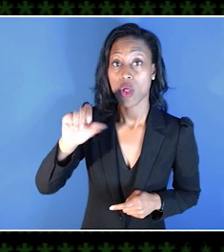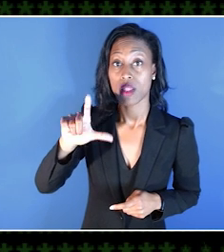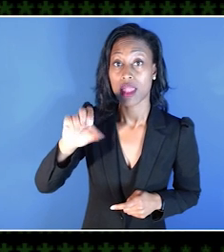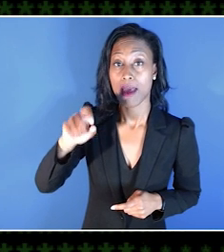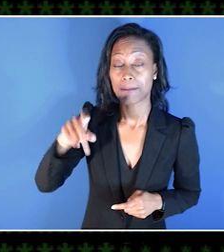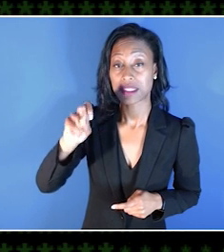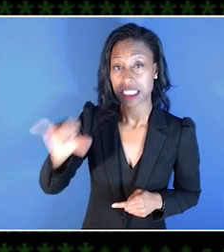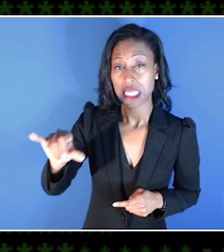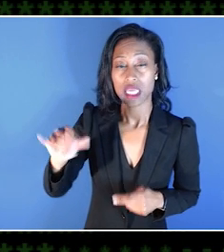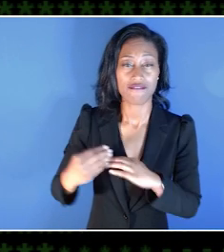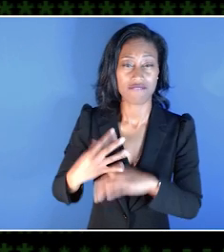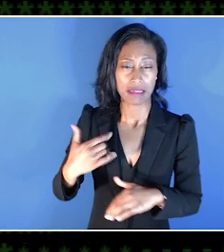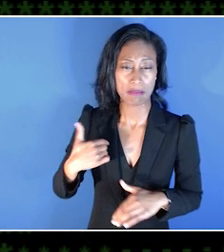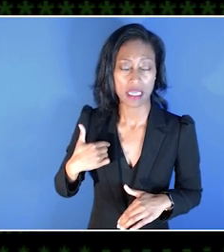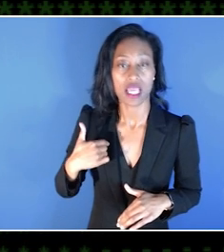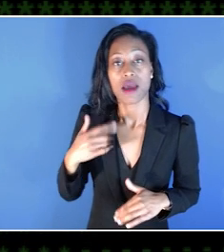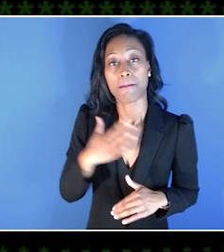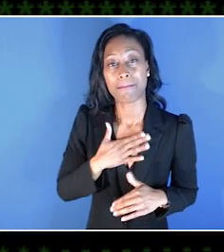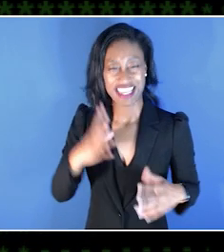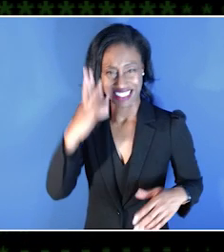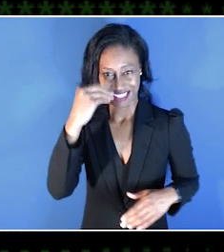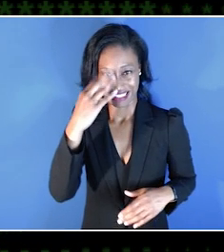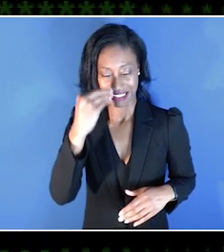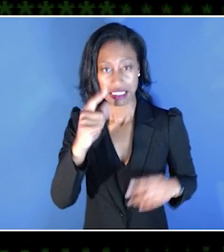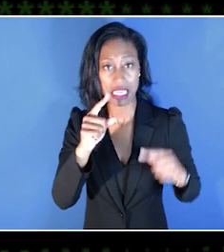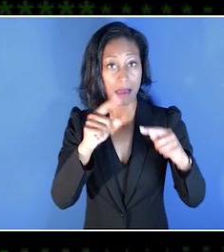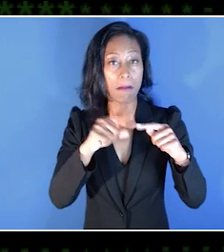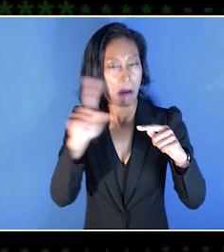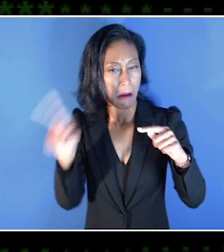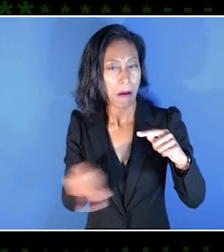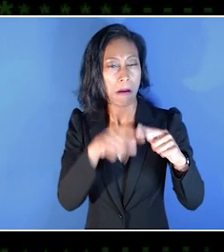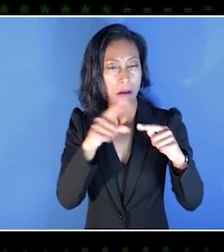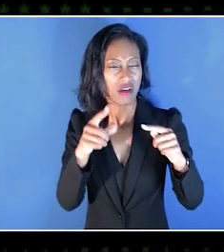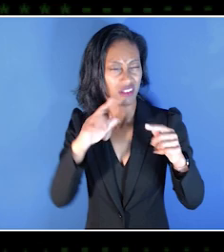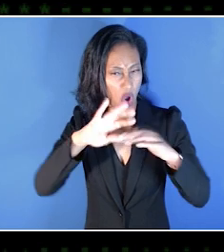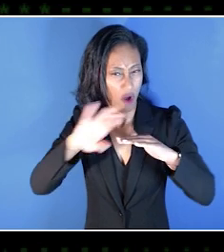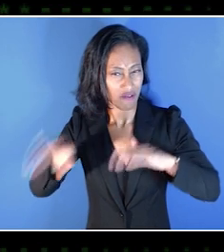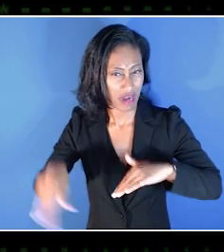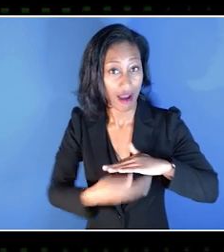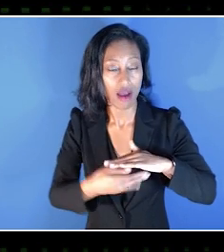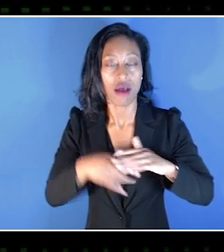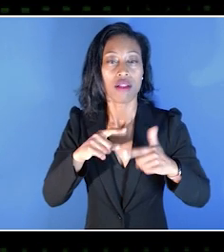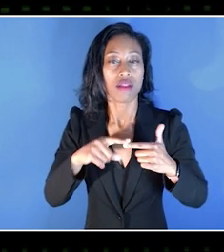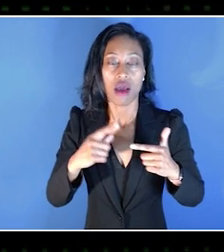affects me in the way that my sleep cycle is messed up in that I